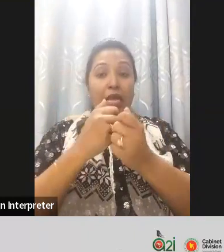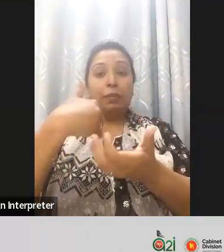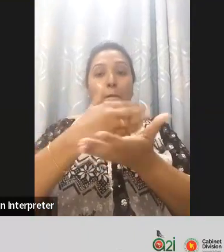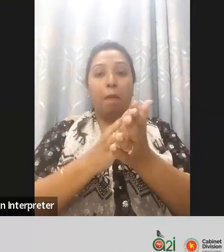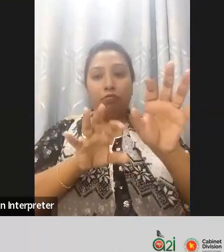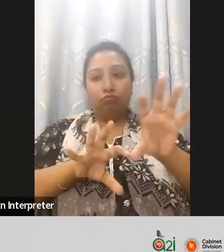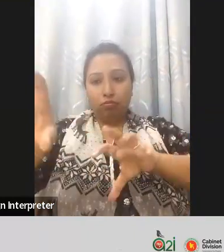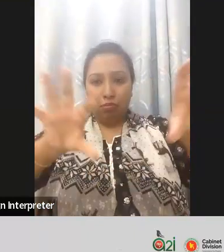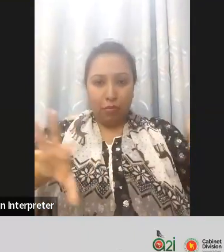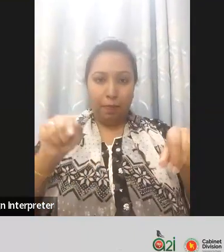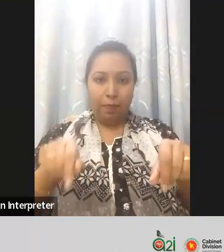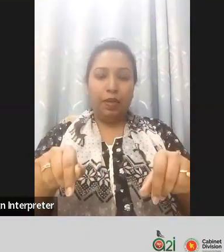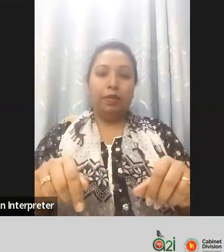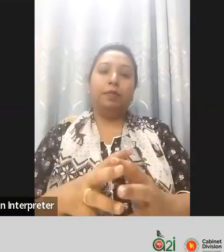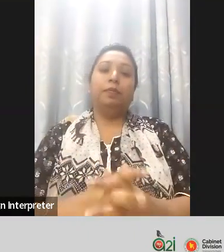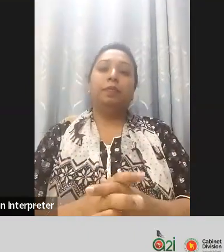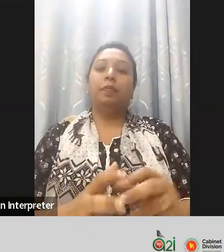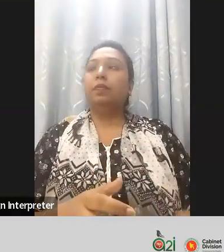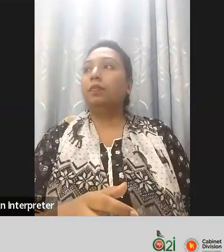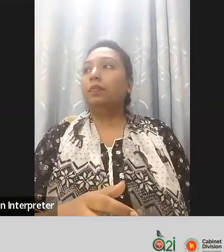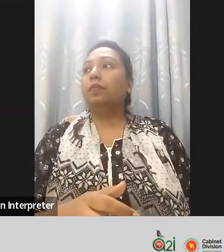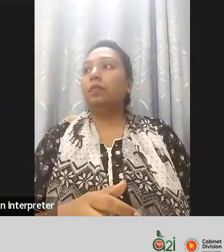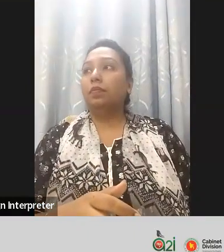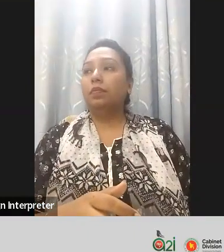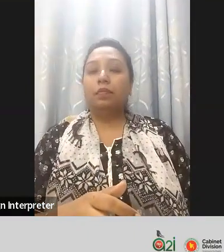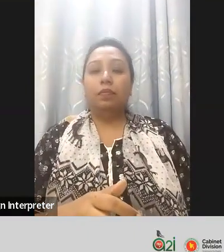and the international organizations so we can talk about that the coordinator of that network is